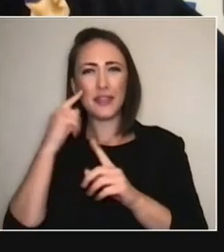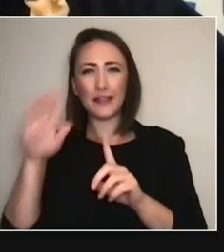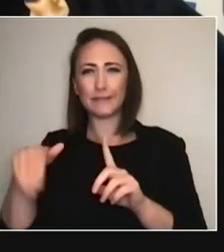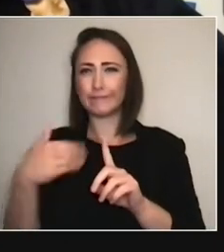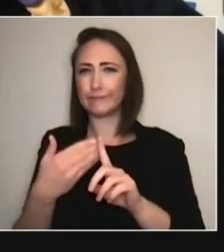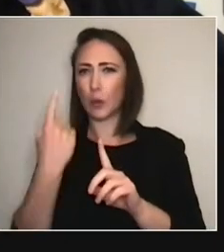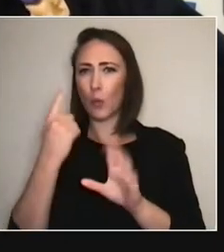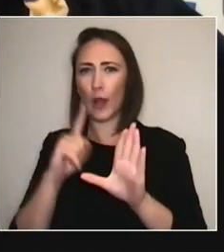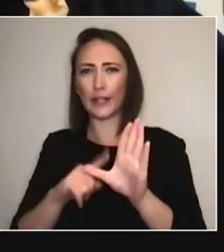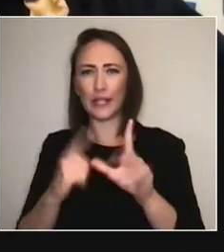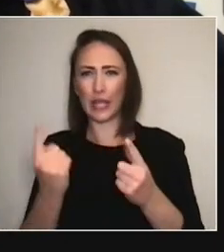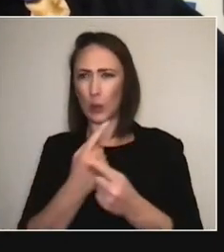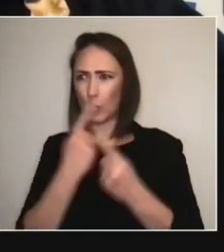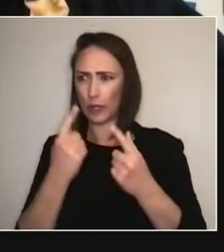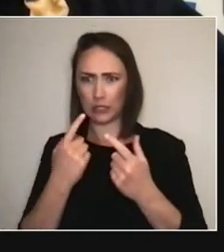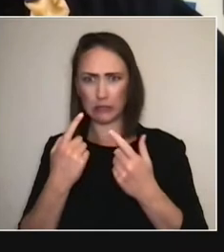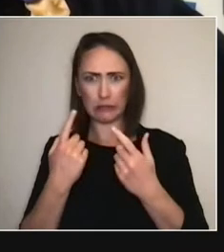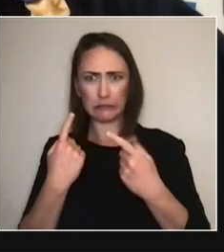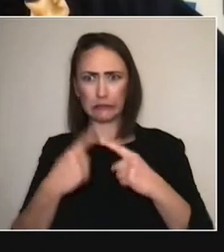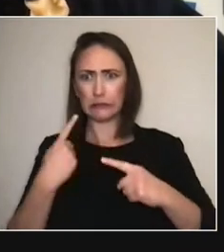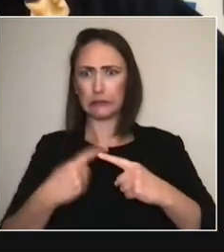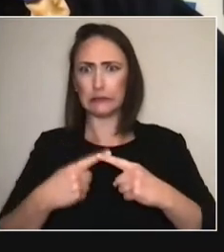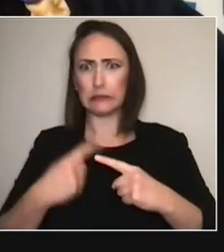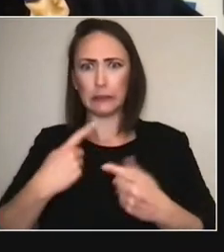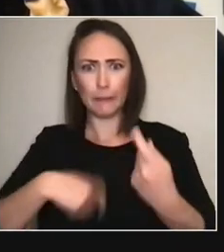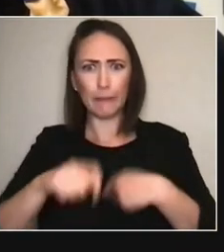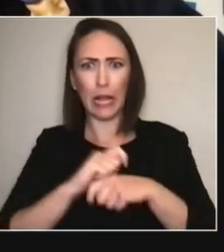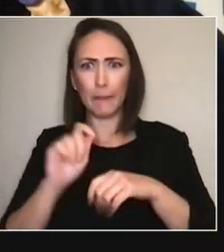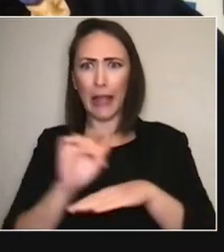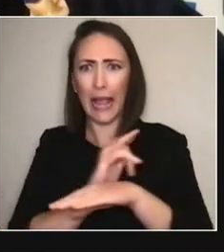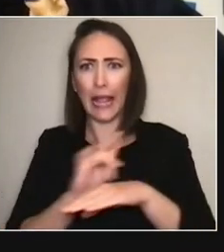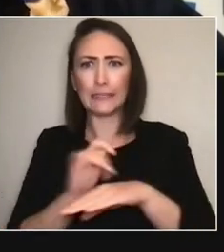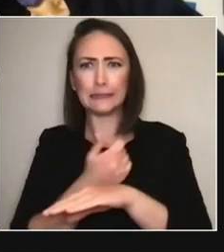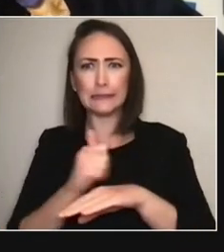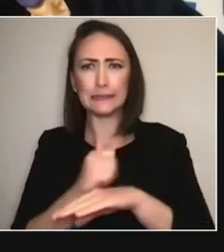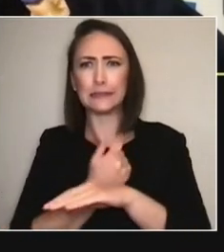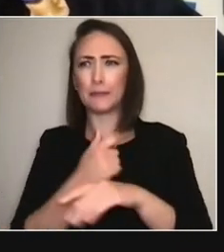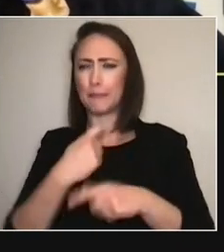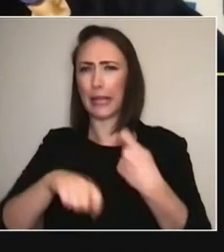is there's a lot of other fields that we could learn from better,